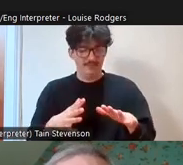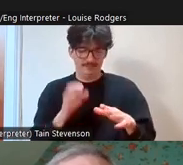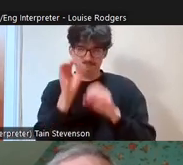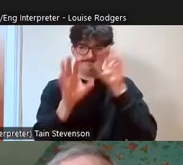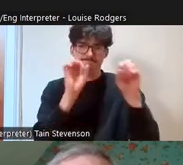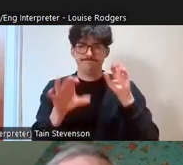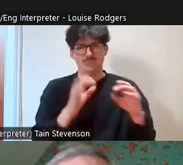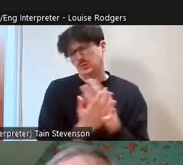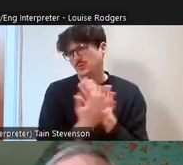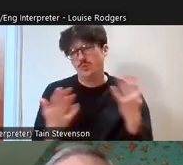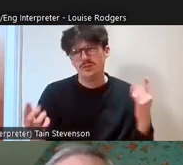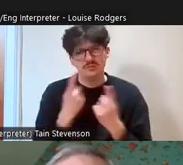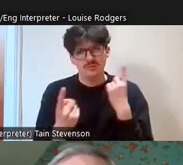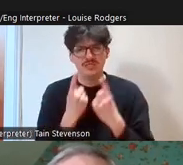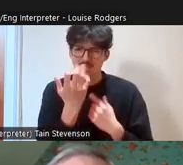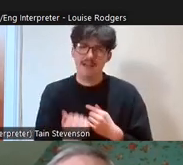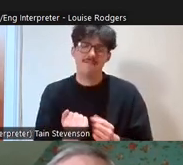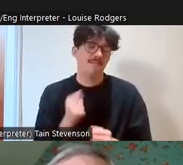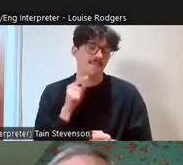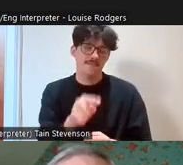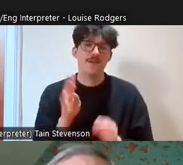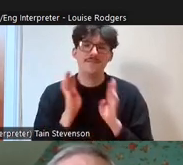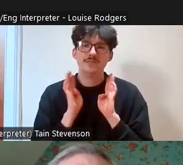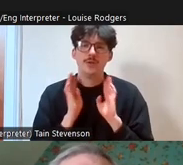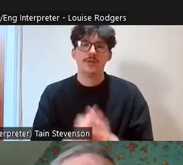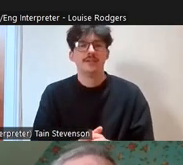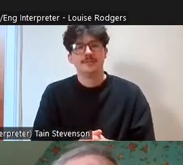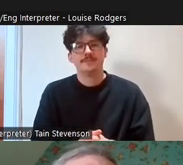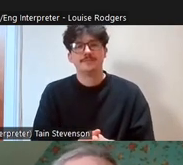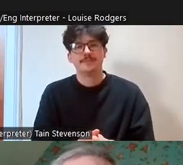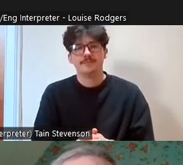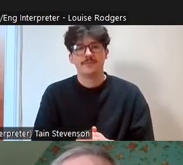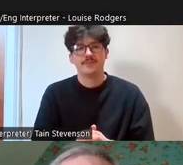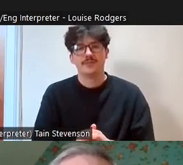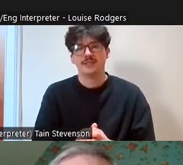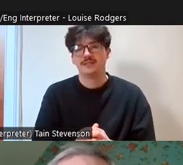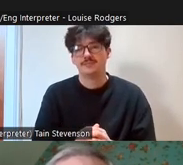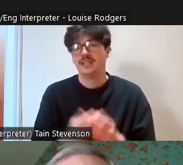lots going on just now and we'd encourage you to have a look and finally just thank you there's a